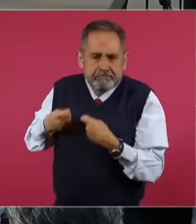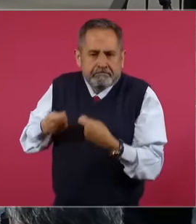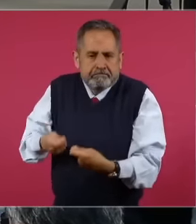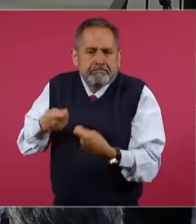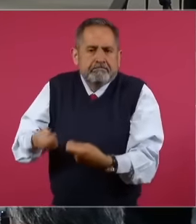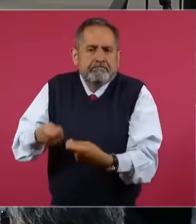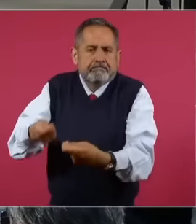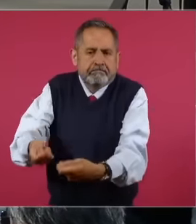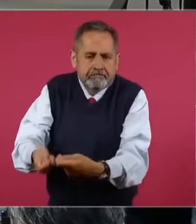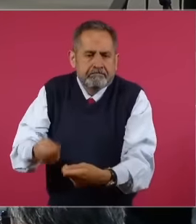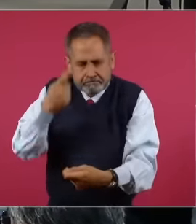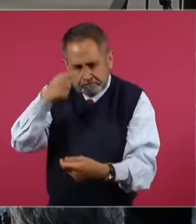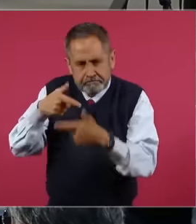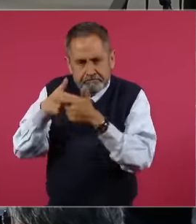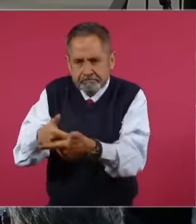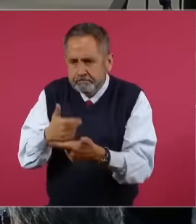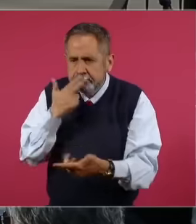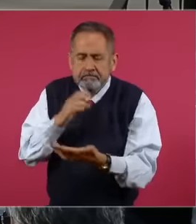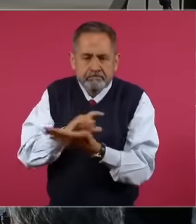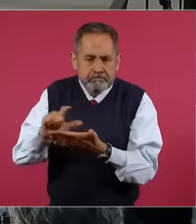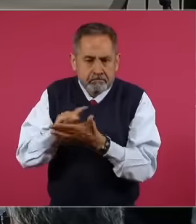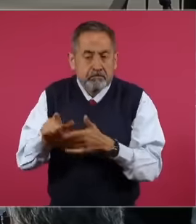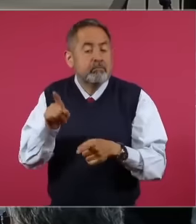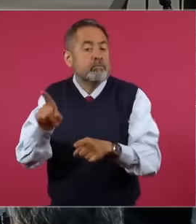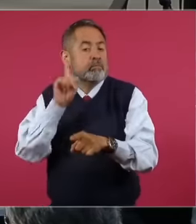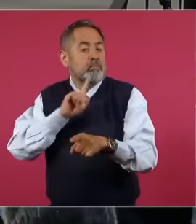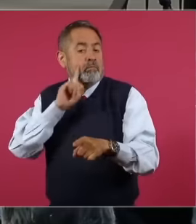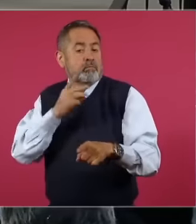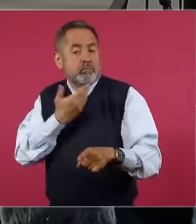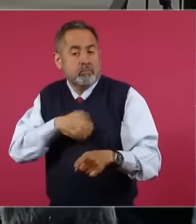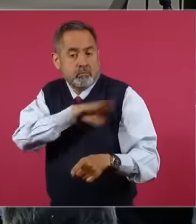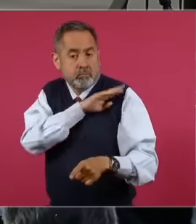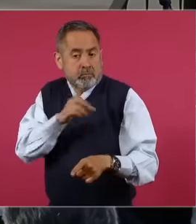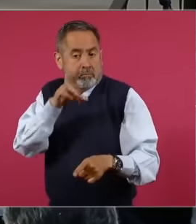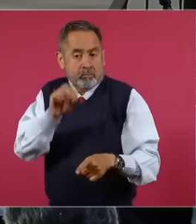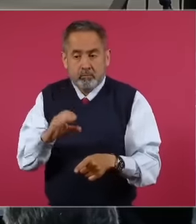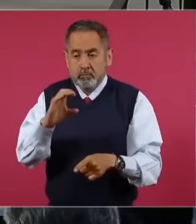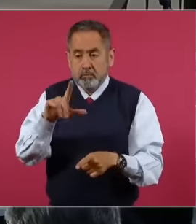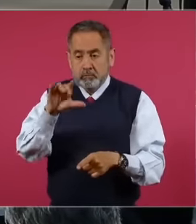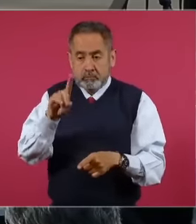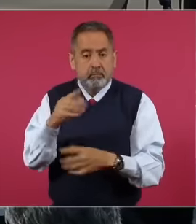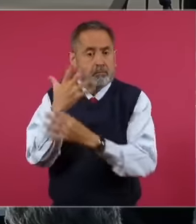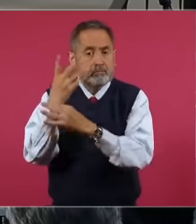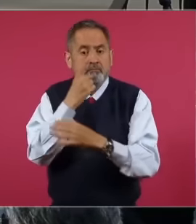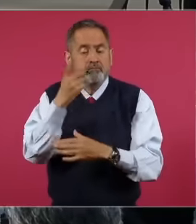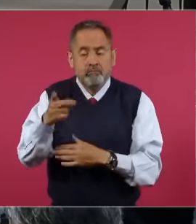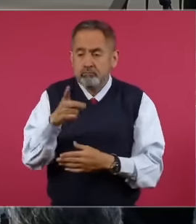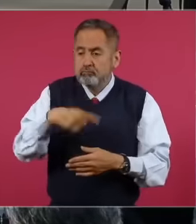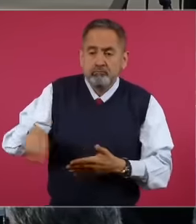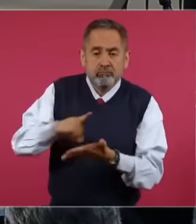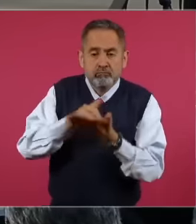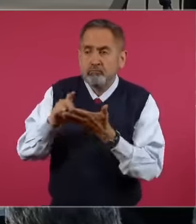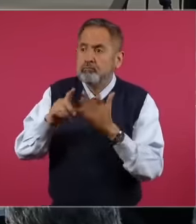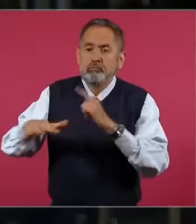Fundamentally, the president-elect, Dr. Claudia Shen, spoke about environmental rights, which